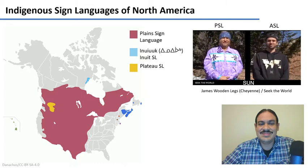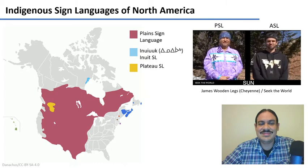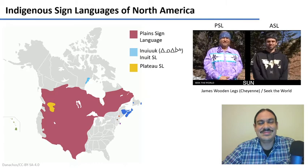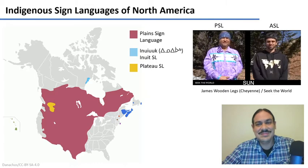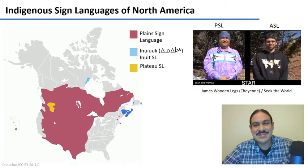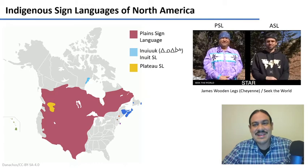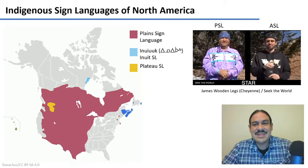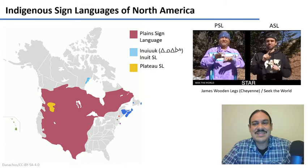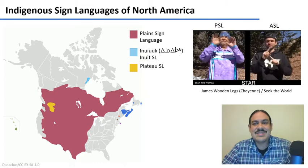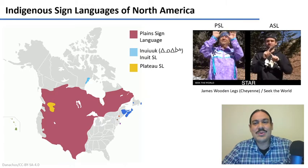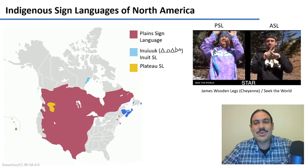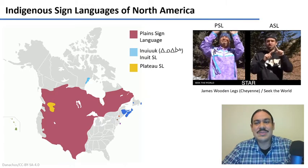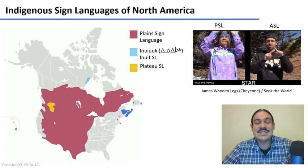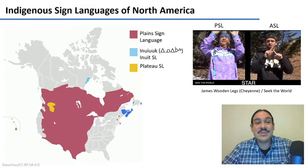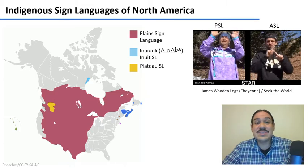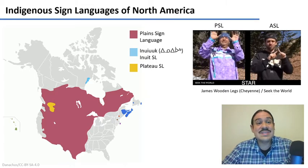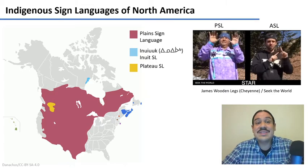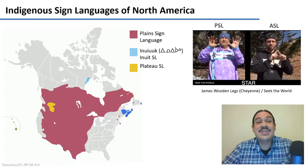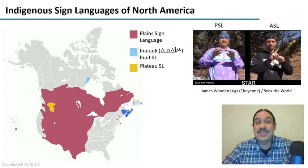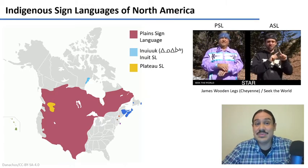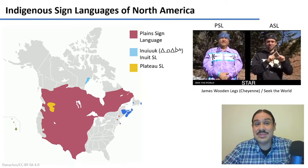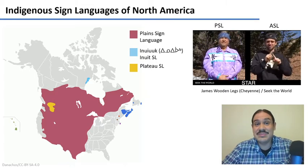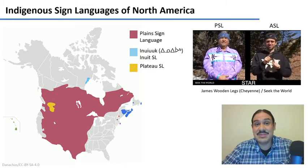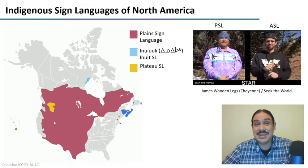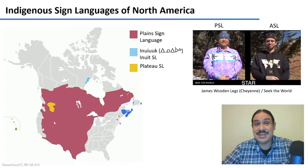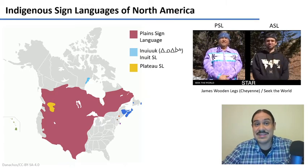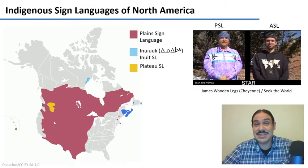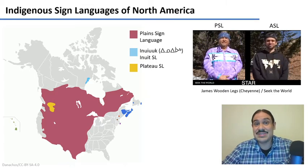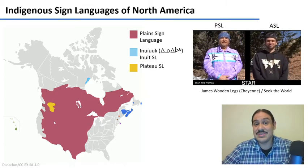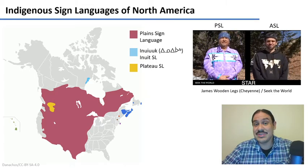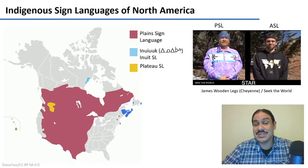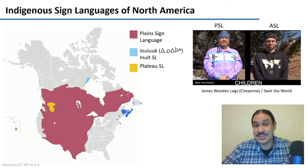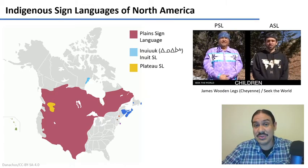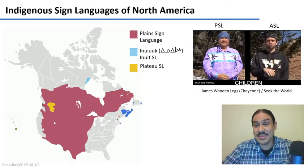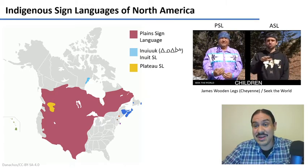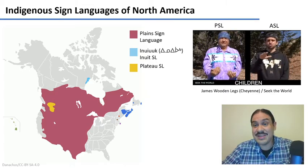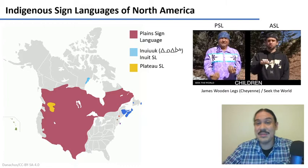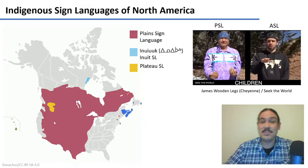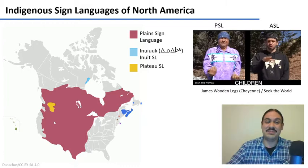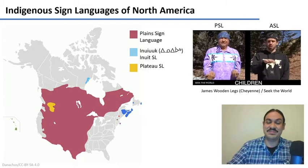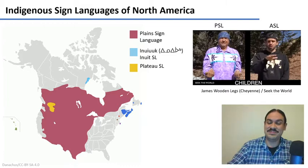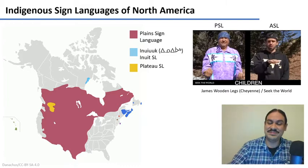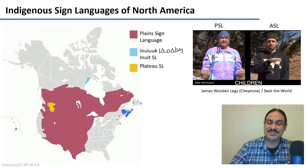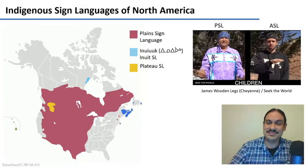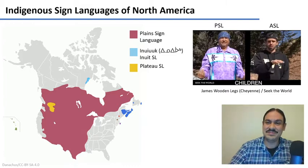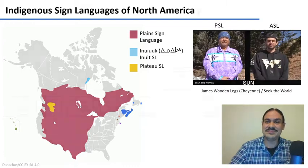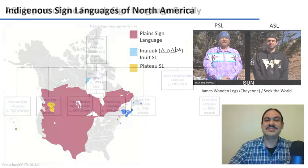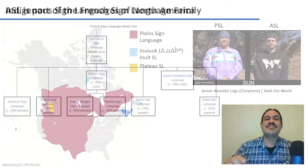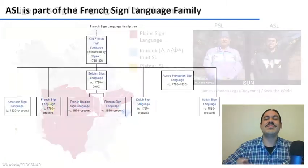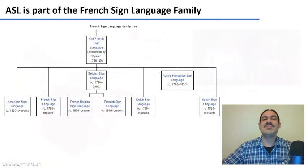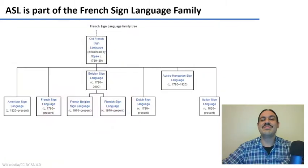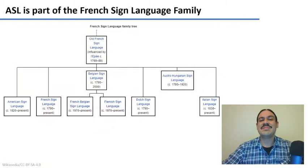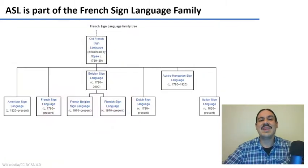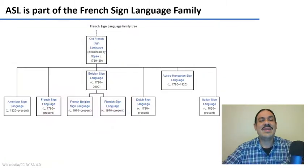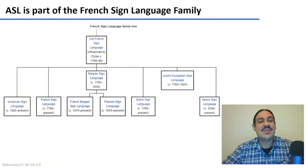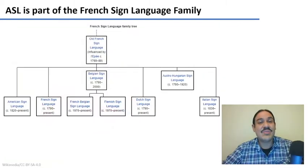regarding asl it is related to the french sign language and you can see a part of the family here